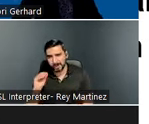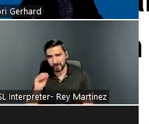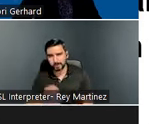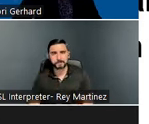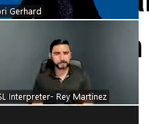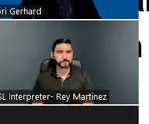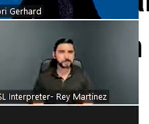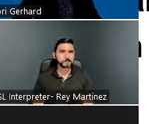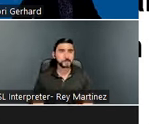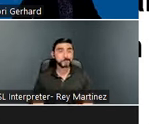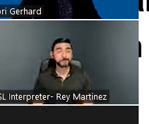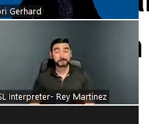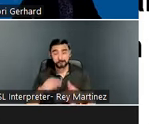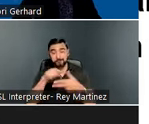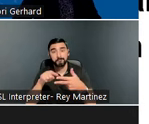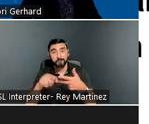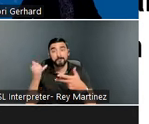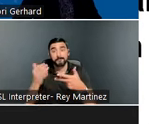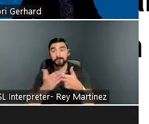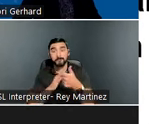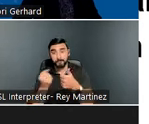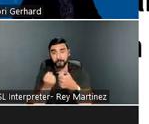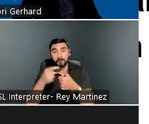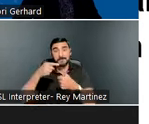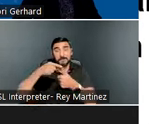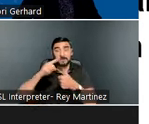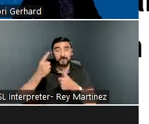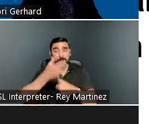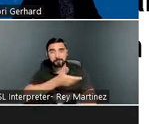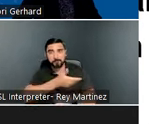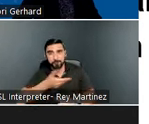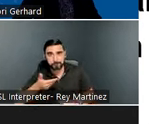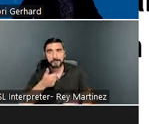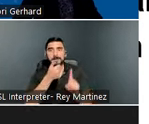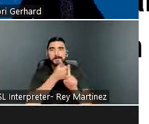pleasure to welcome Mr. Jeff Larcomb. Jeff is a gentleman - if you can go to the next slide, yeah,